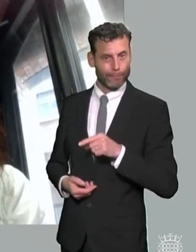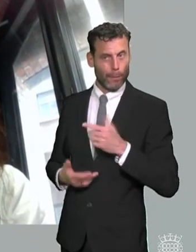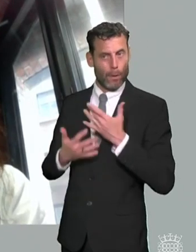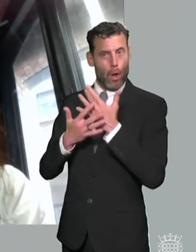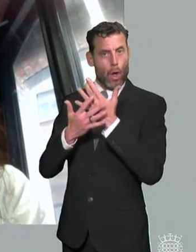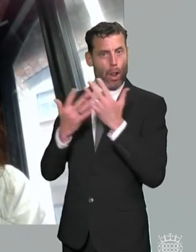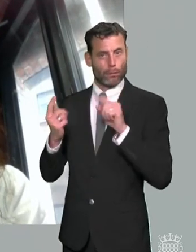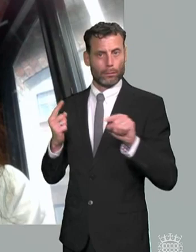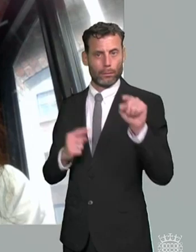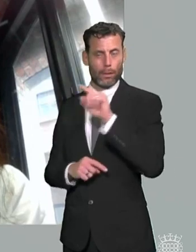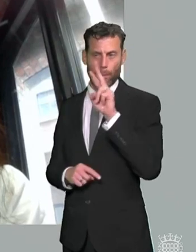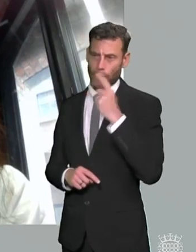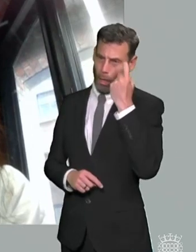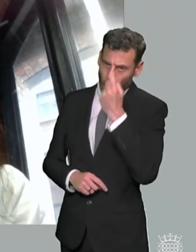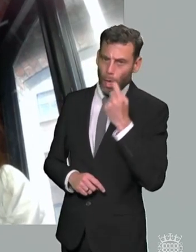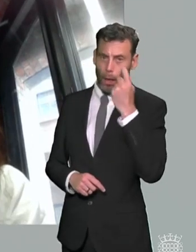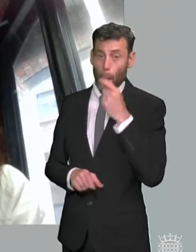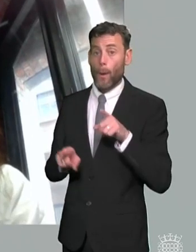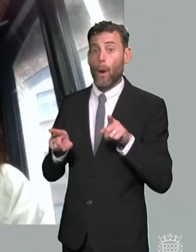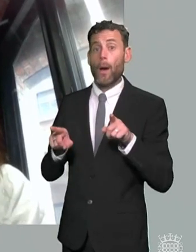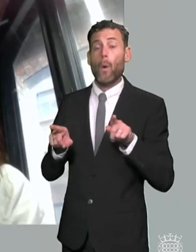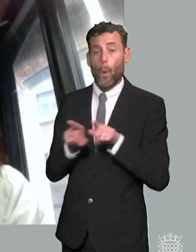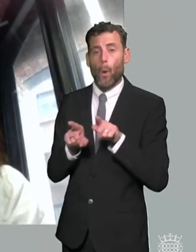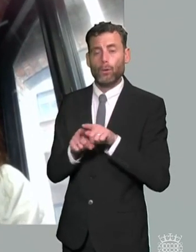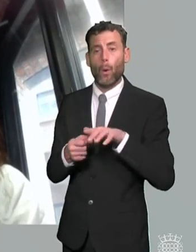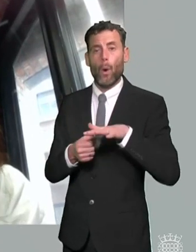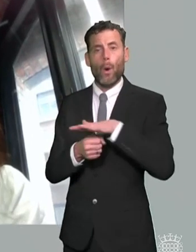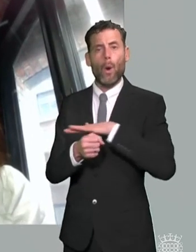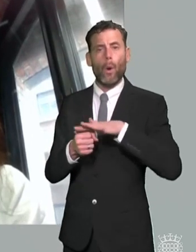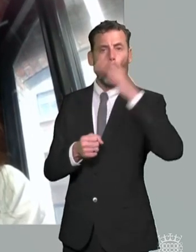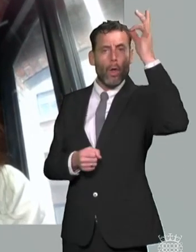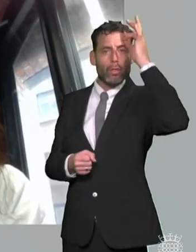local authorities local authorities have um just from sort of personally dealing